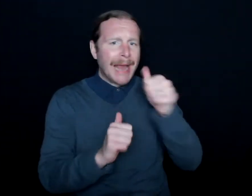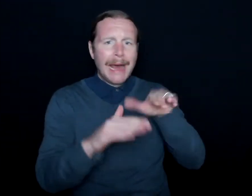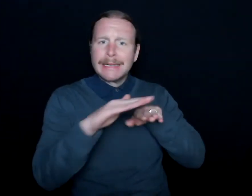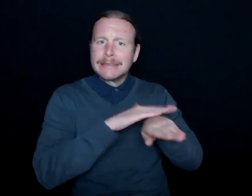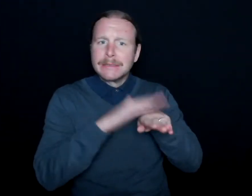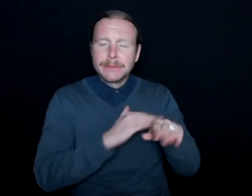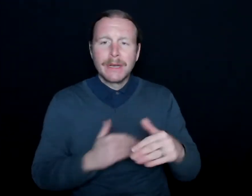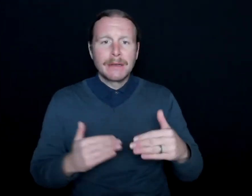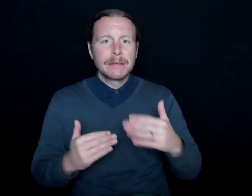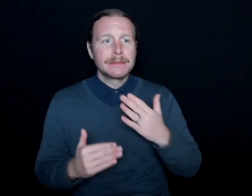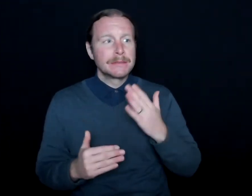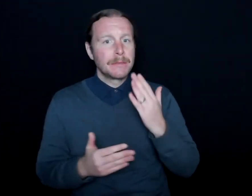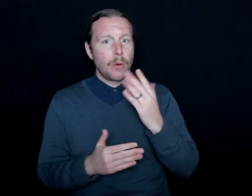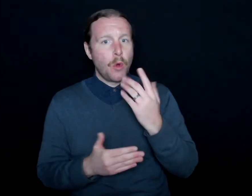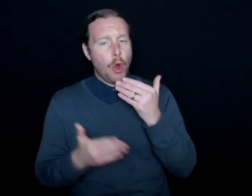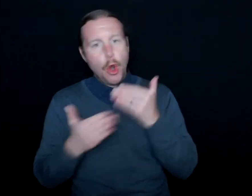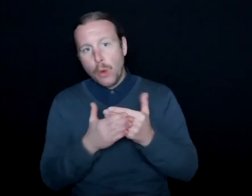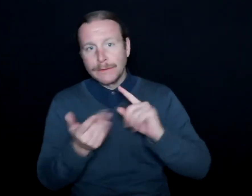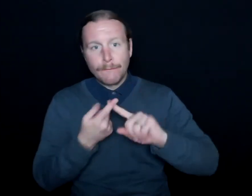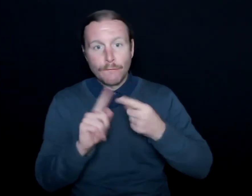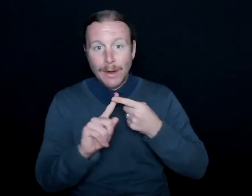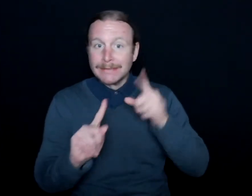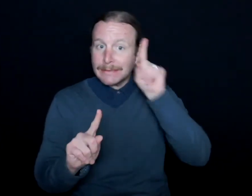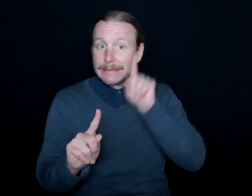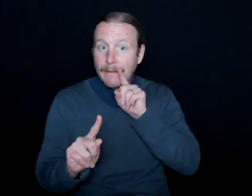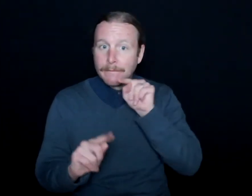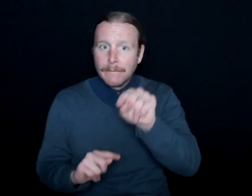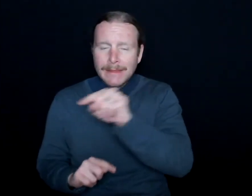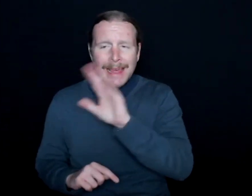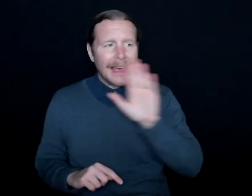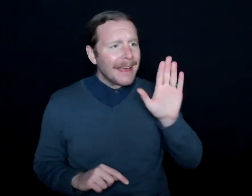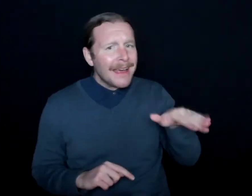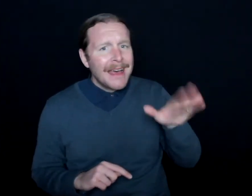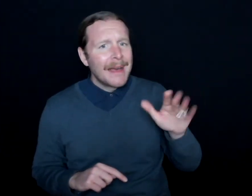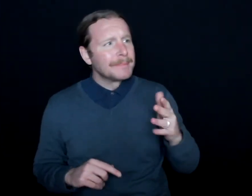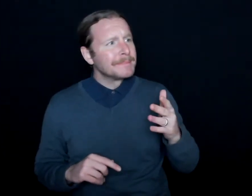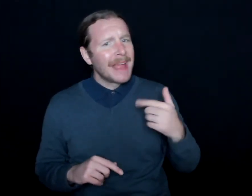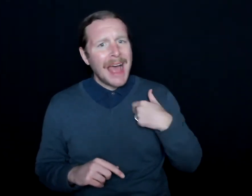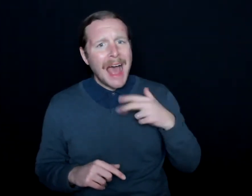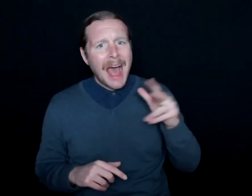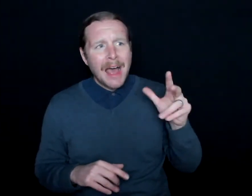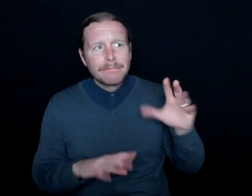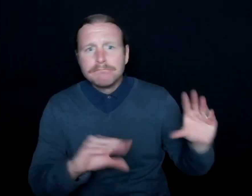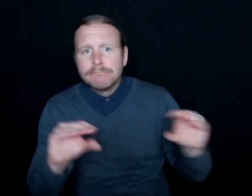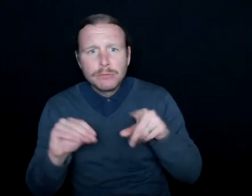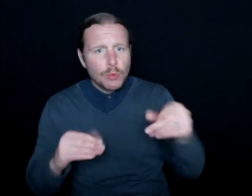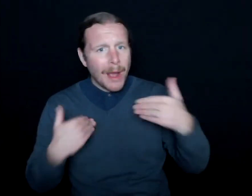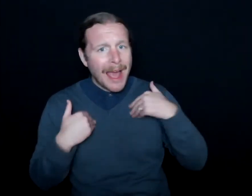Some of my closest friends are deaf. And they would say, hey, I've heard through the grapevine that you have this Packers podcast.